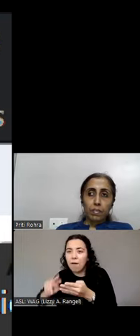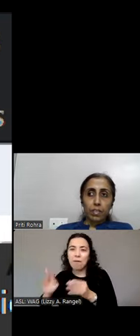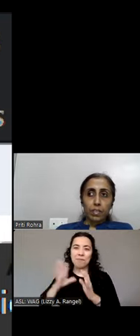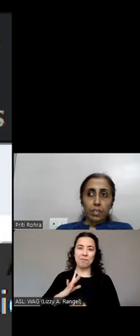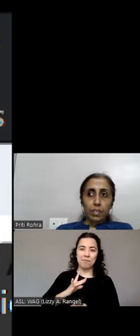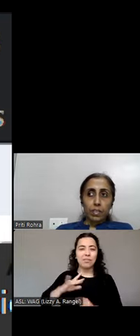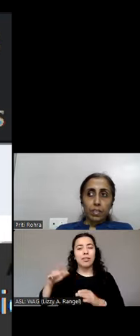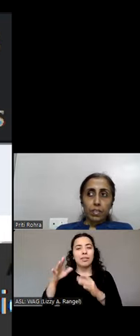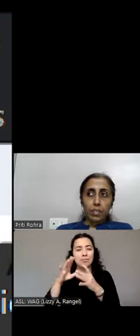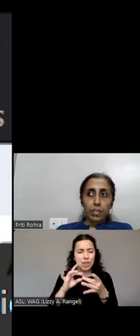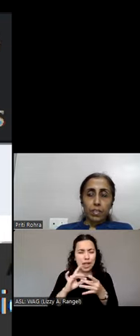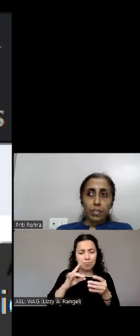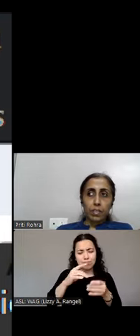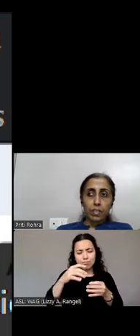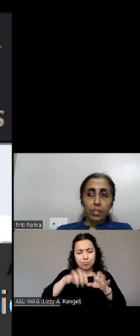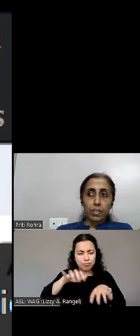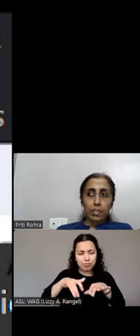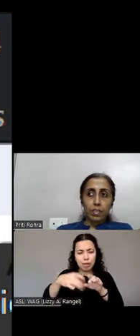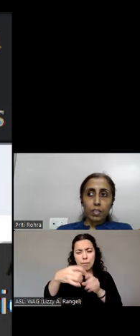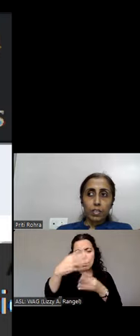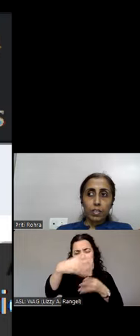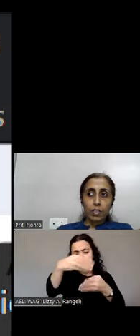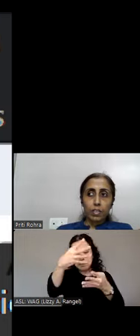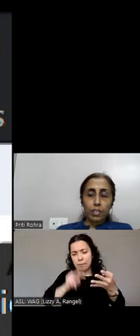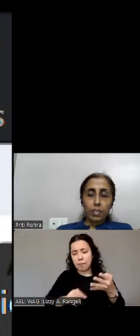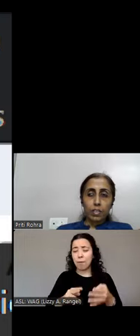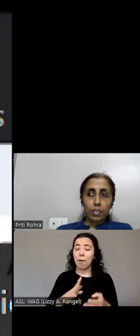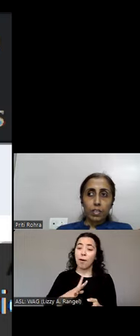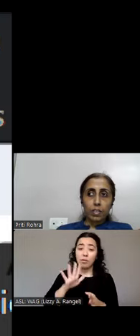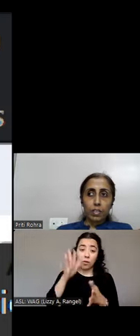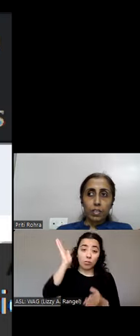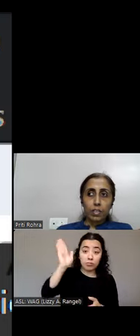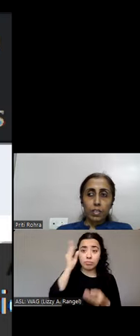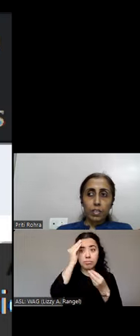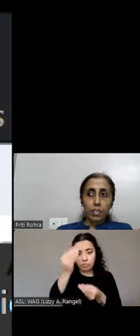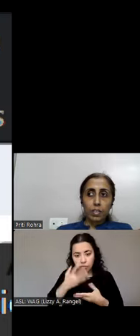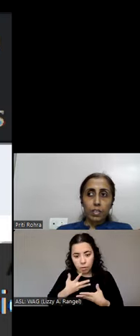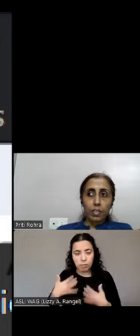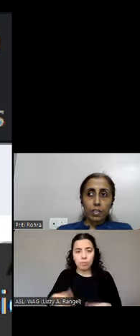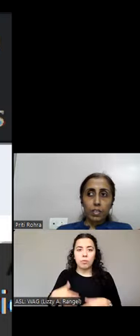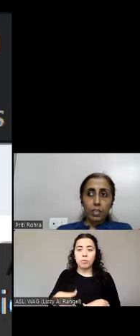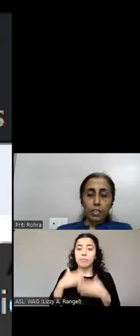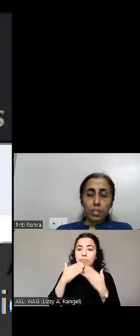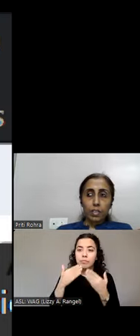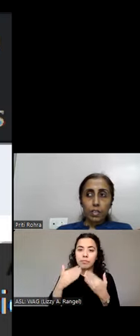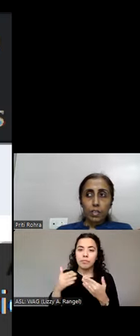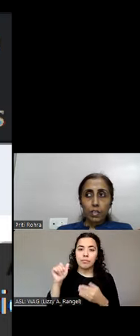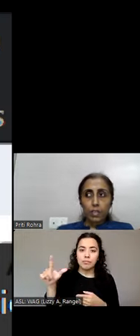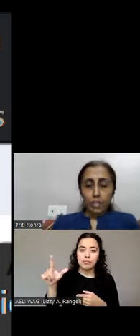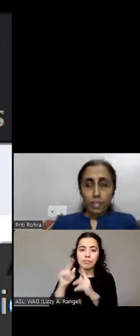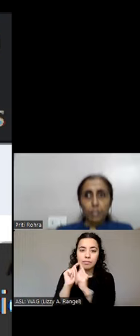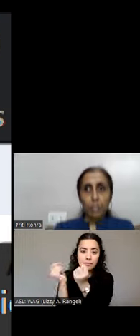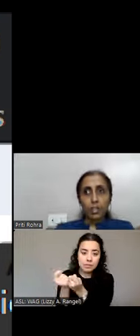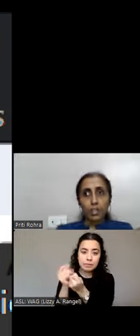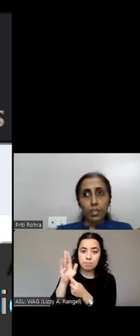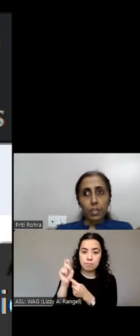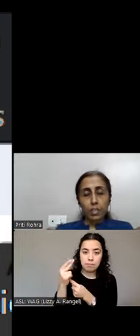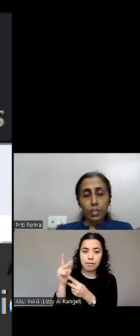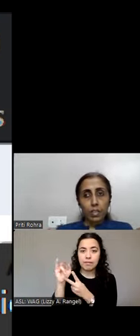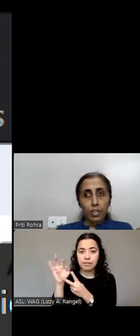the chat. I want to also thank our ASL team, Beth and Lizzie, and our captioner, Brenda,